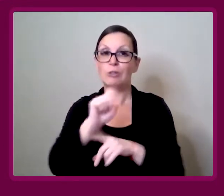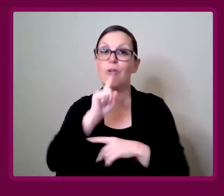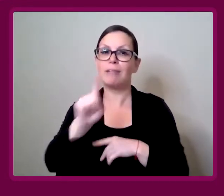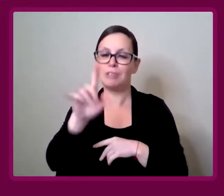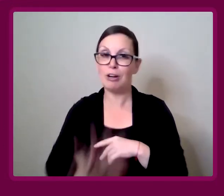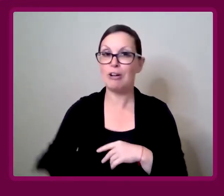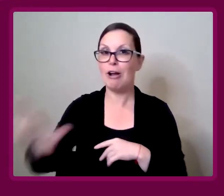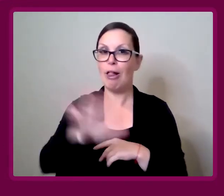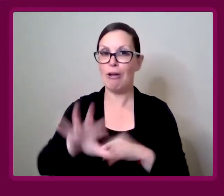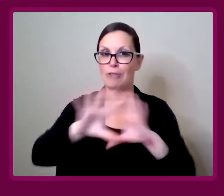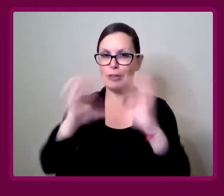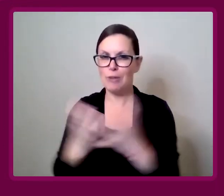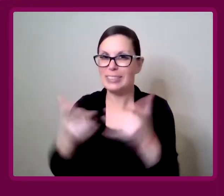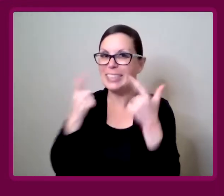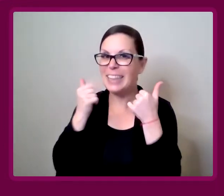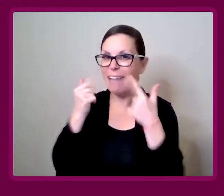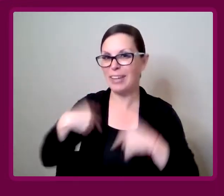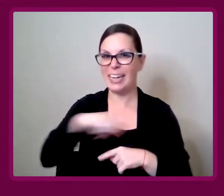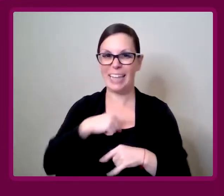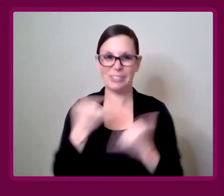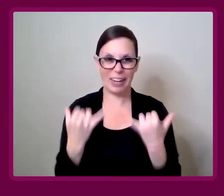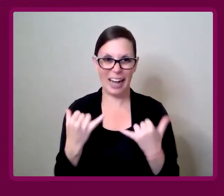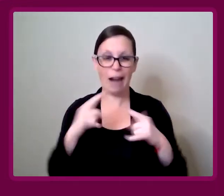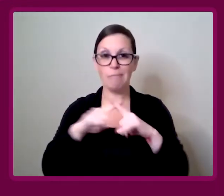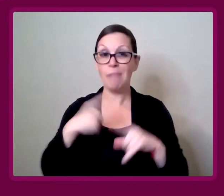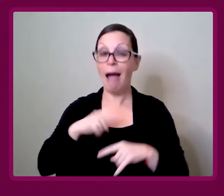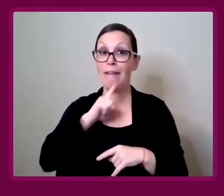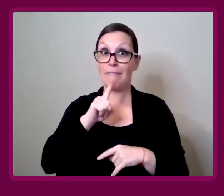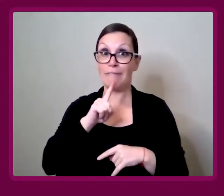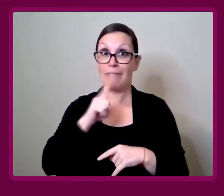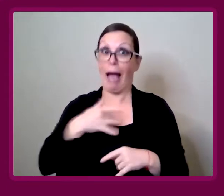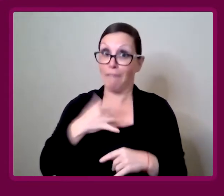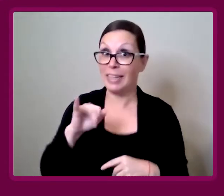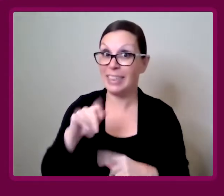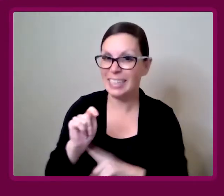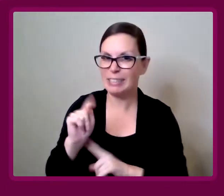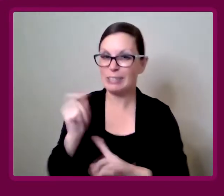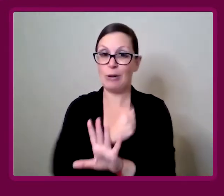I'm sure the rest of the world are laughing at us right now, but I'm feeling it.